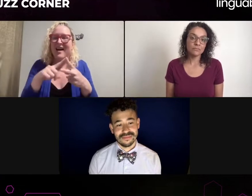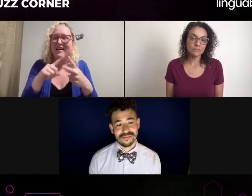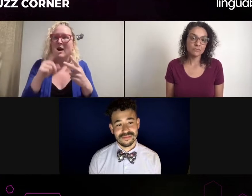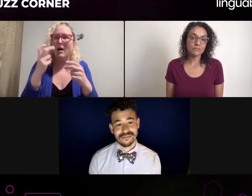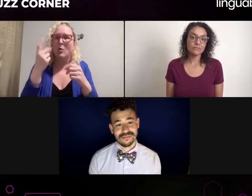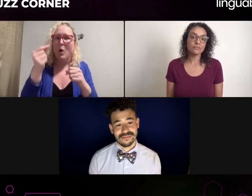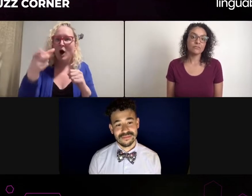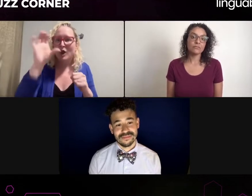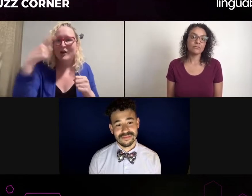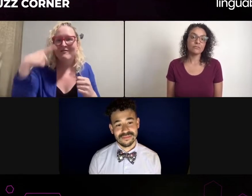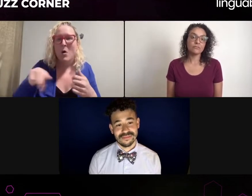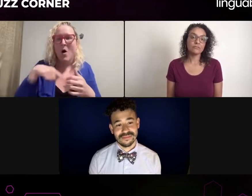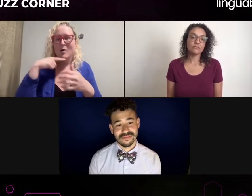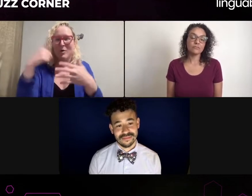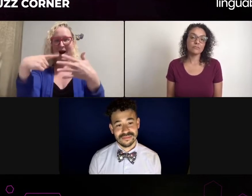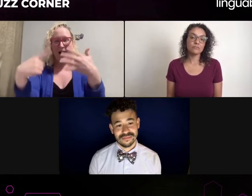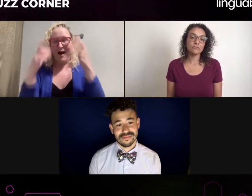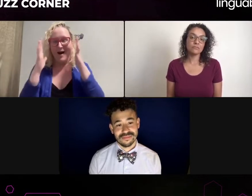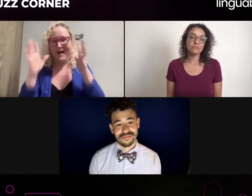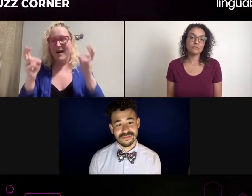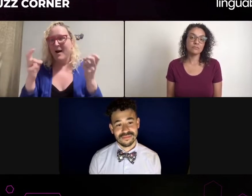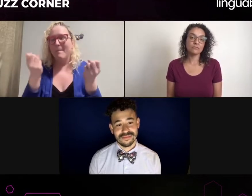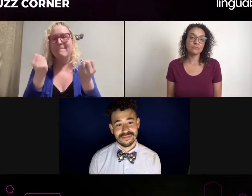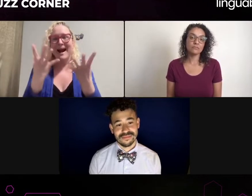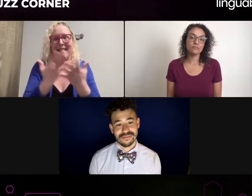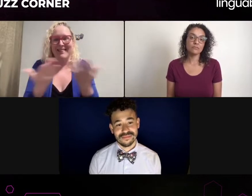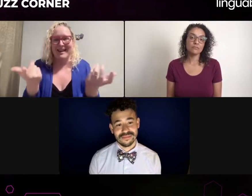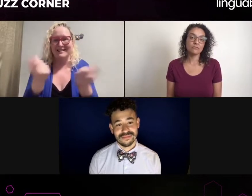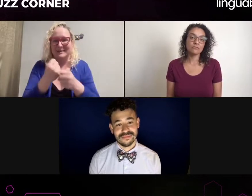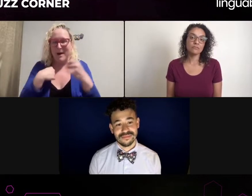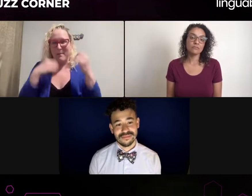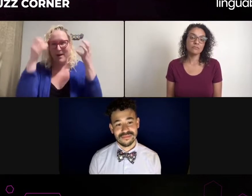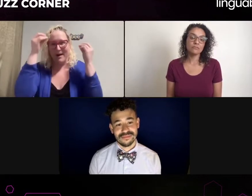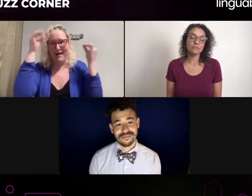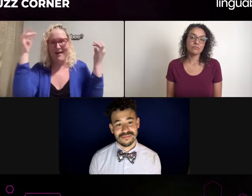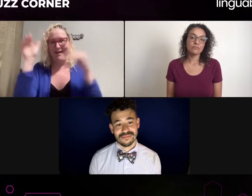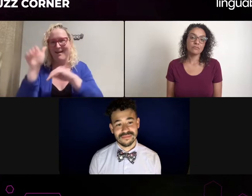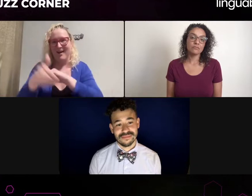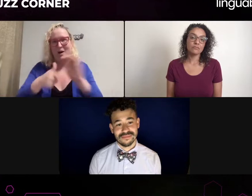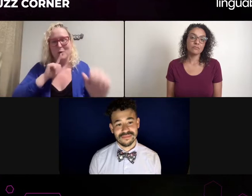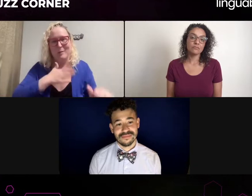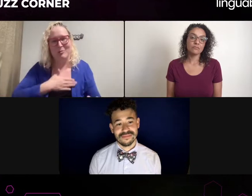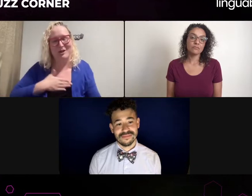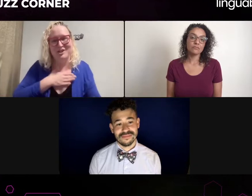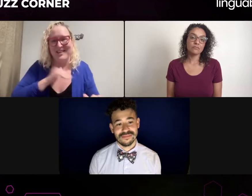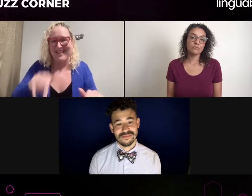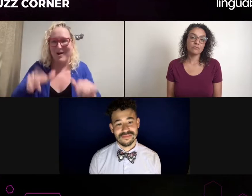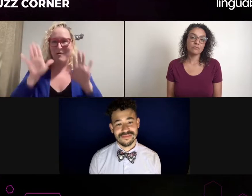as an actor, and then you don't have to explain all the nuances of what that means, because Hollywood